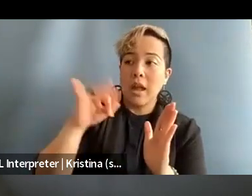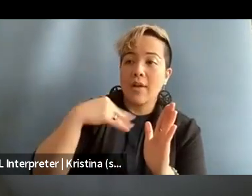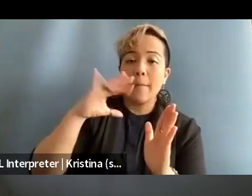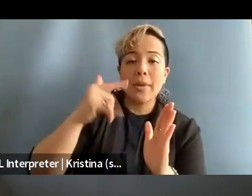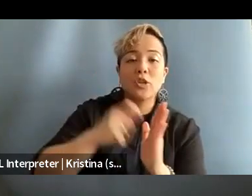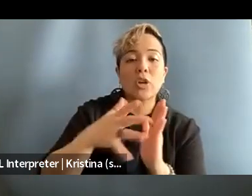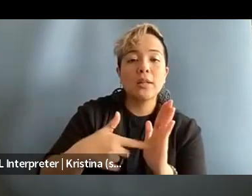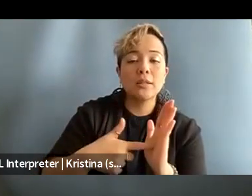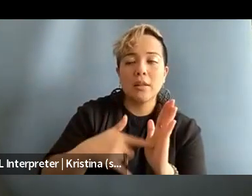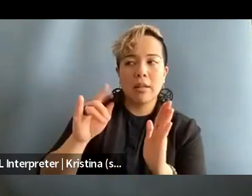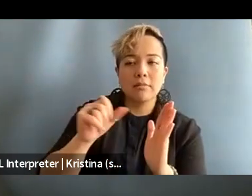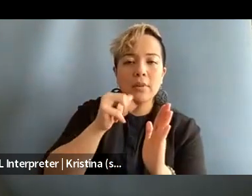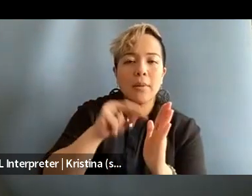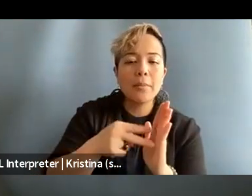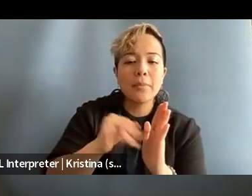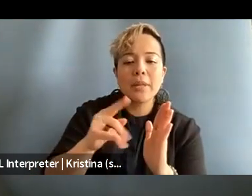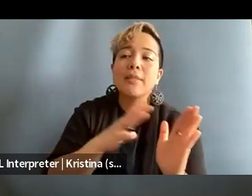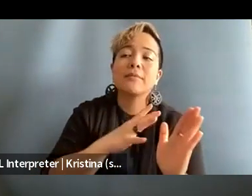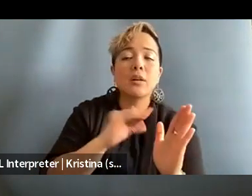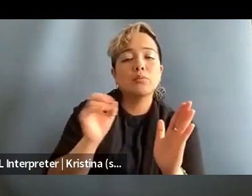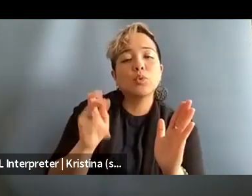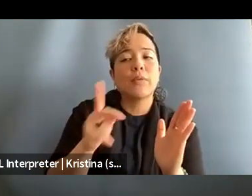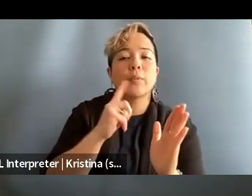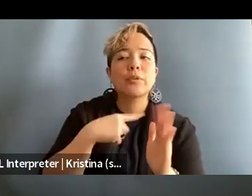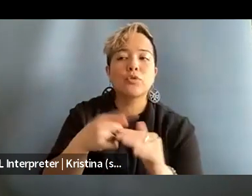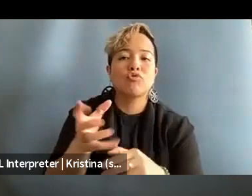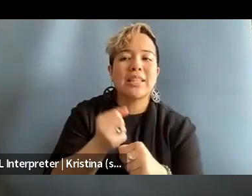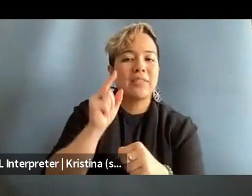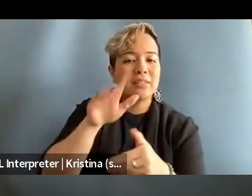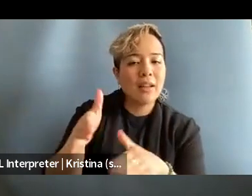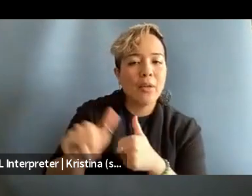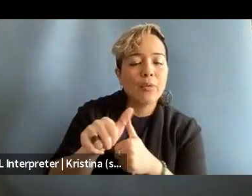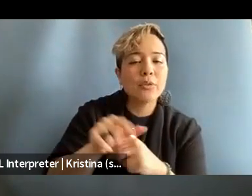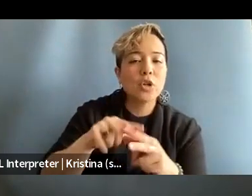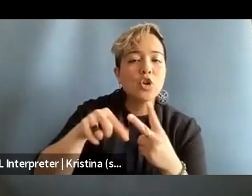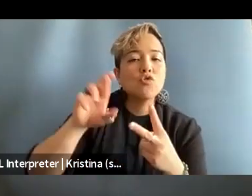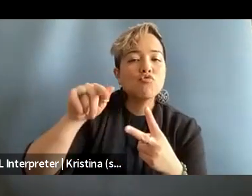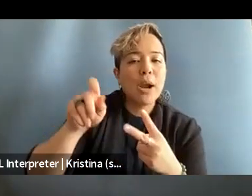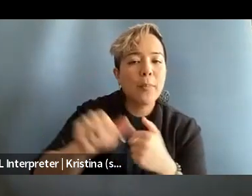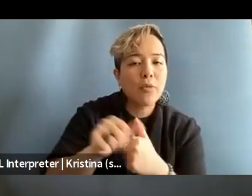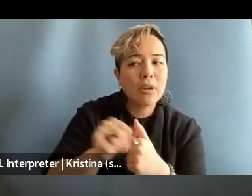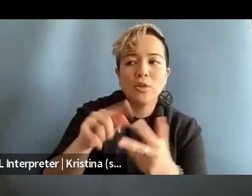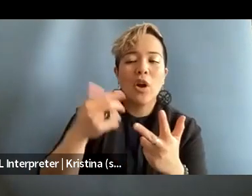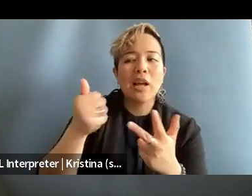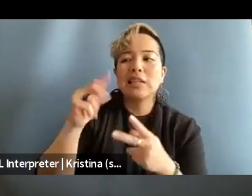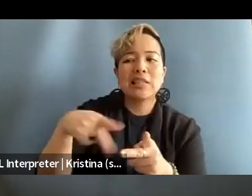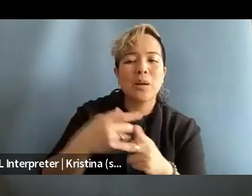that does not mean that it's fine and okay for me to receive death threats, rape threats or any types of like hateful messages